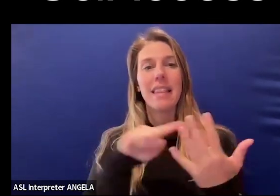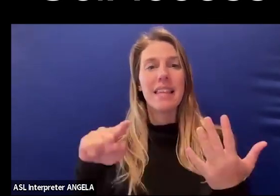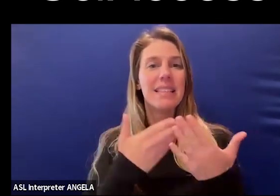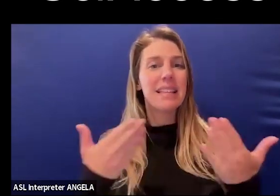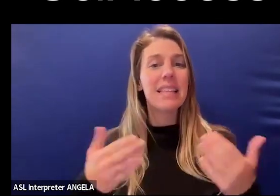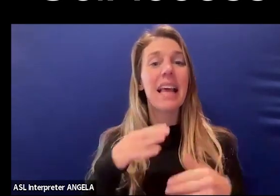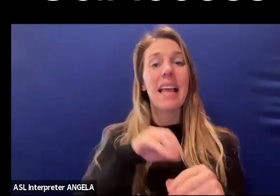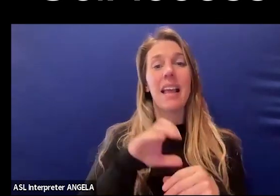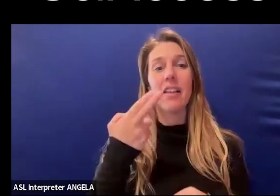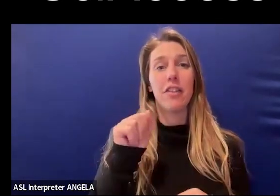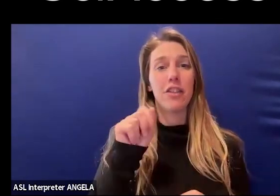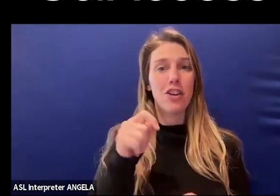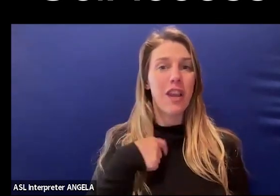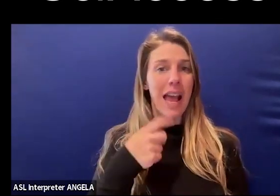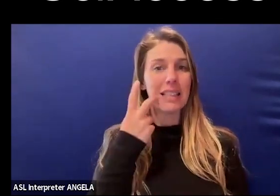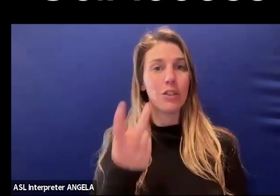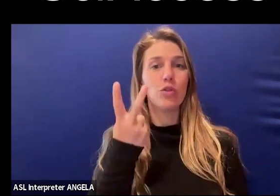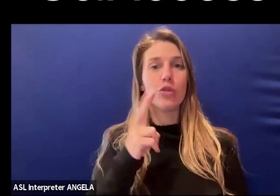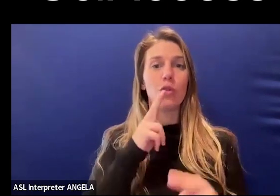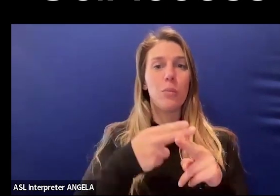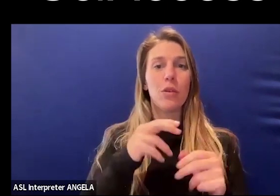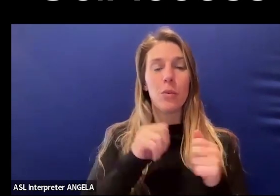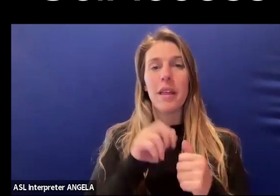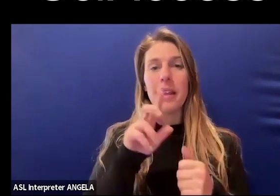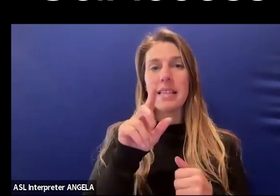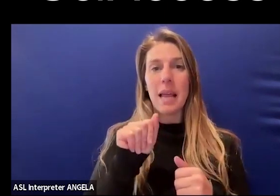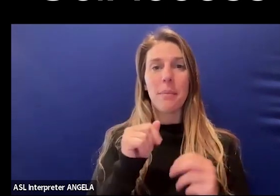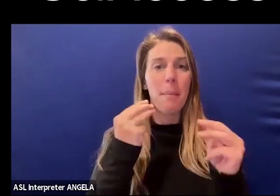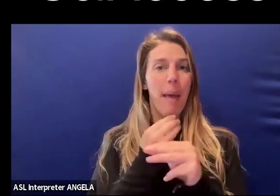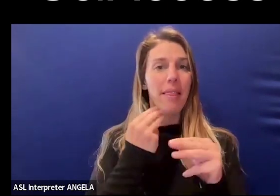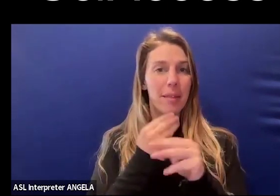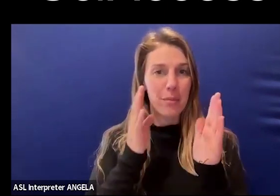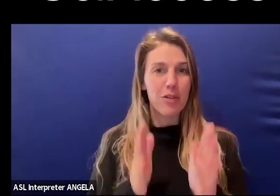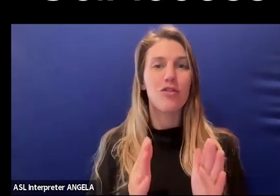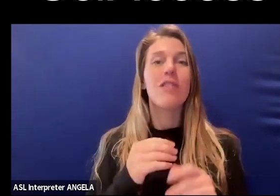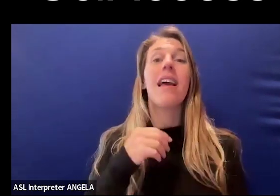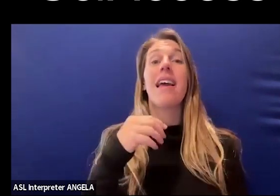In the chat, I've seen two mentions of disabled mathematicians, and I think in my count